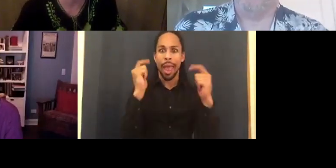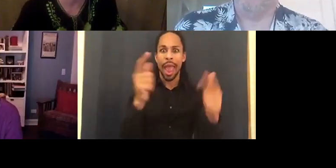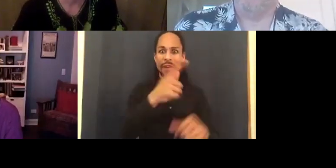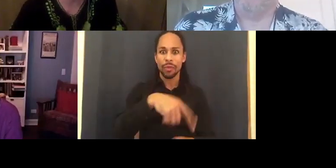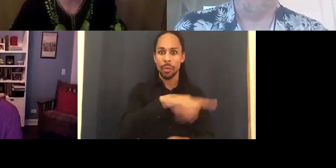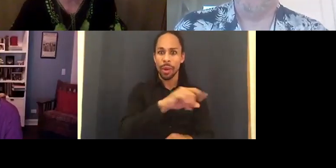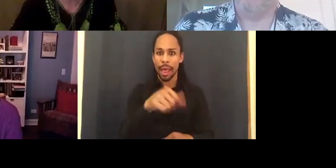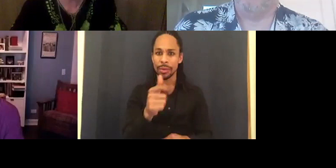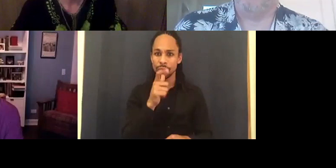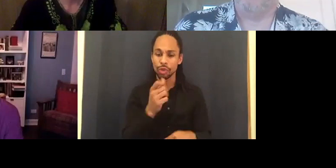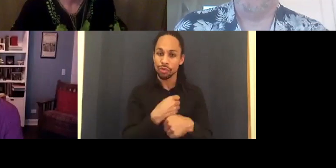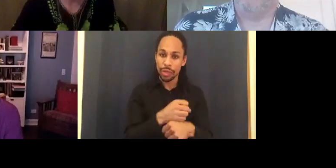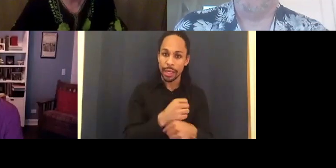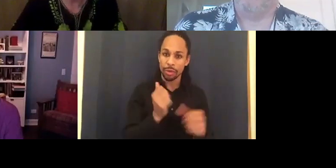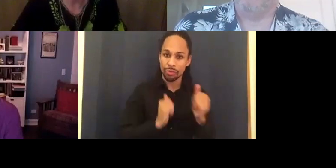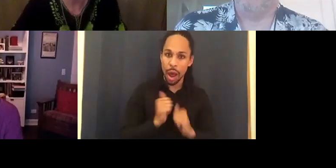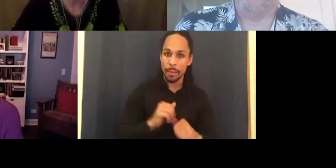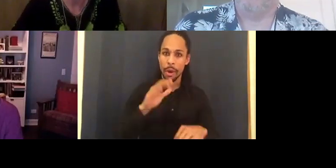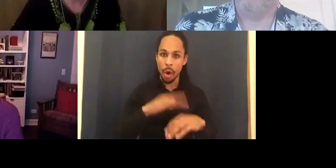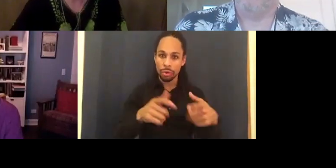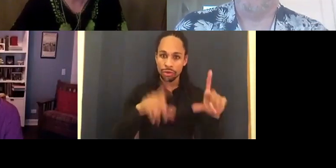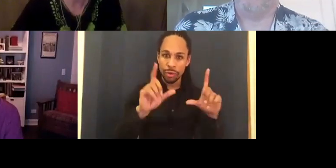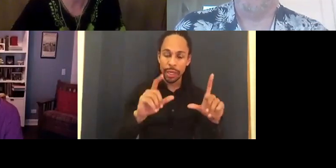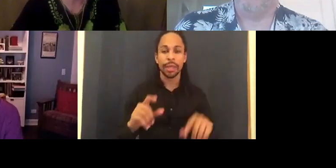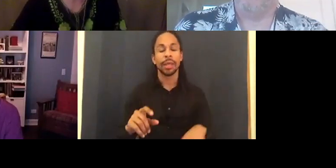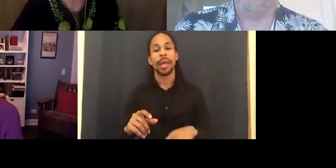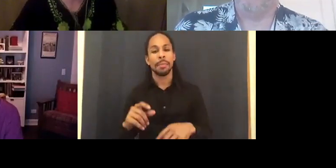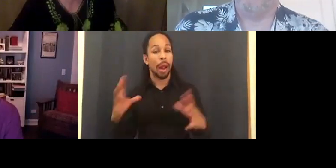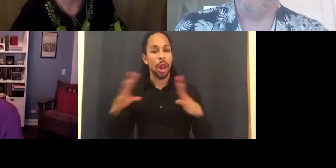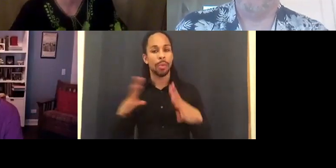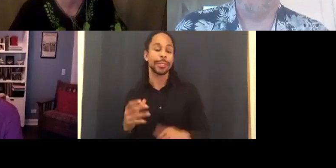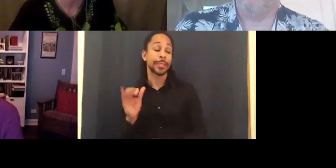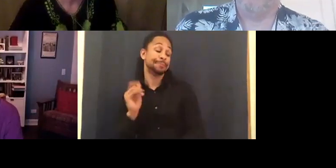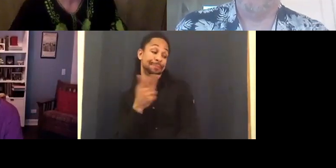actually now this disabled panel, the purple panel we call it in Britain.